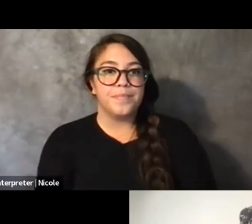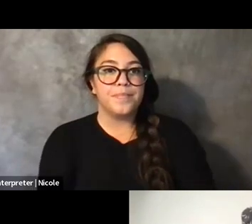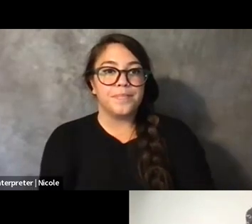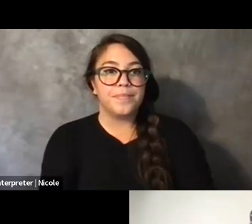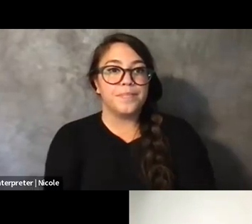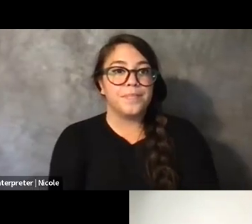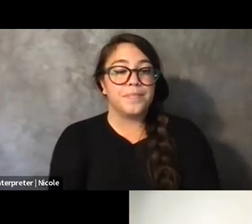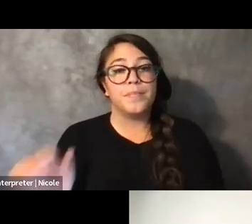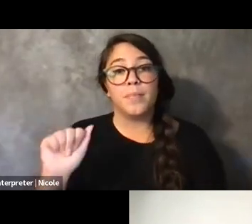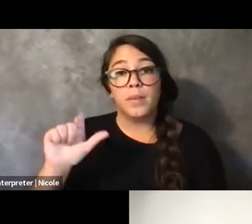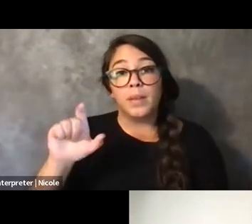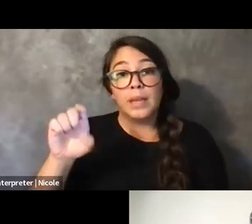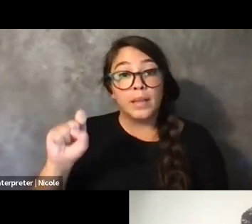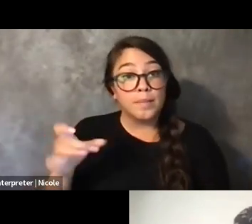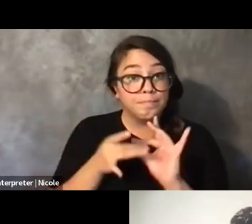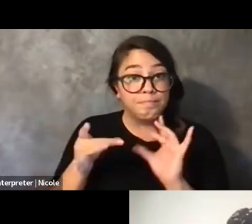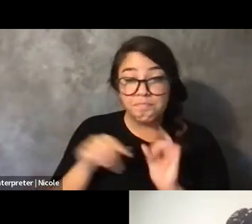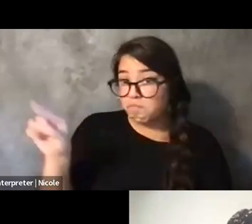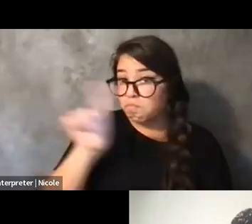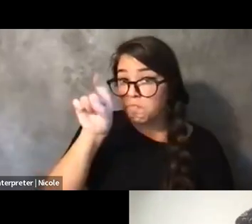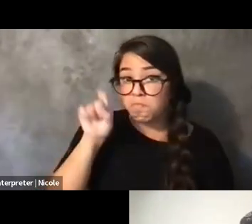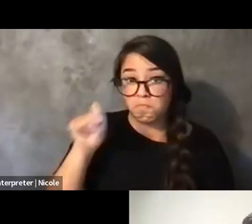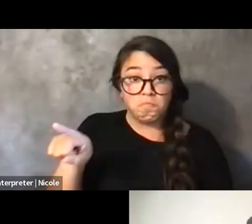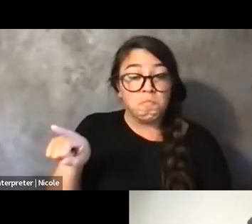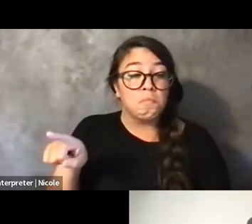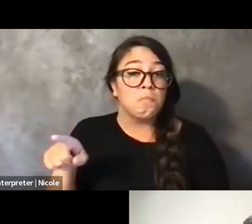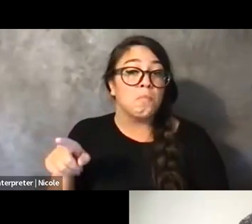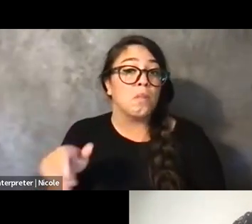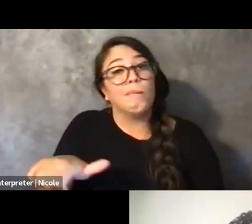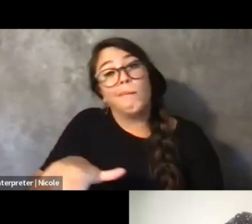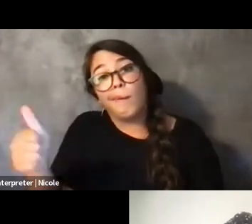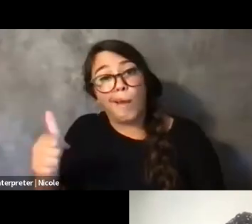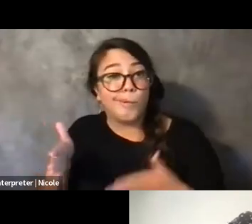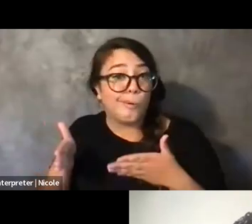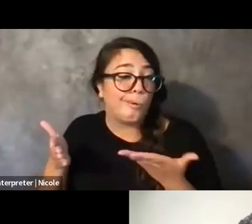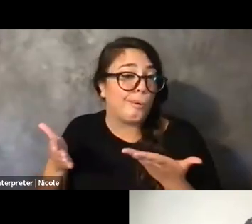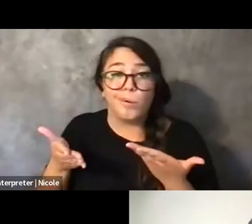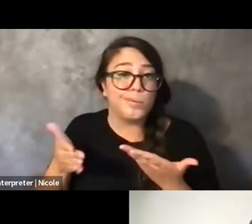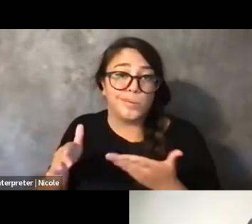Are there ways that any of you want to highlight in your work that you feel